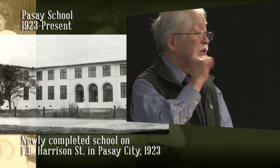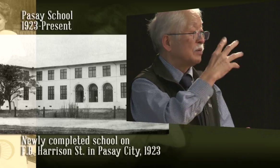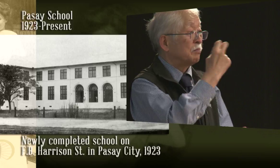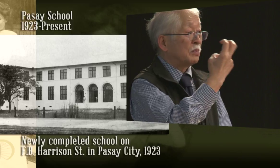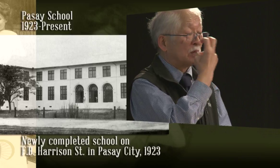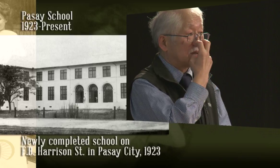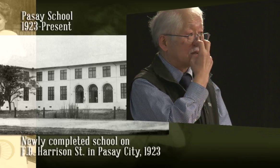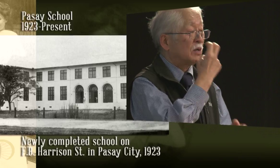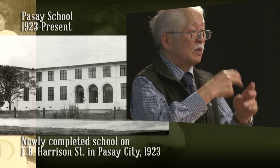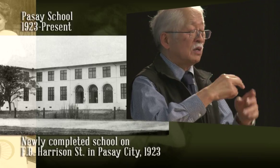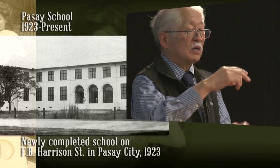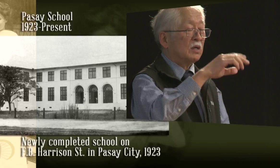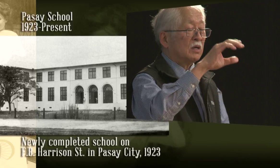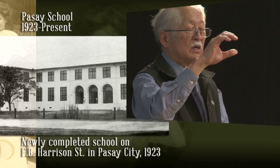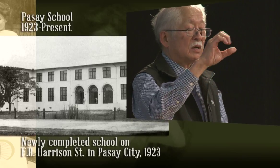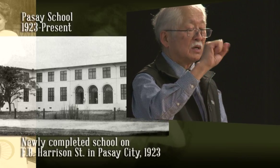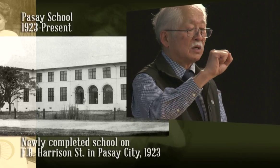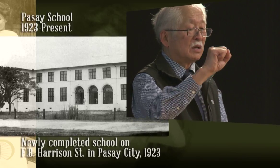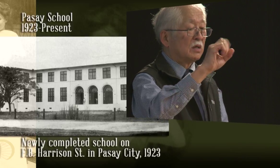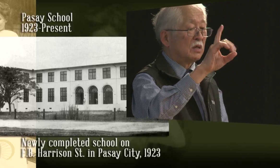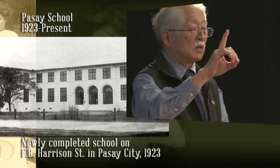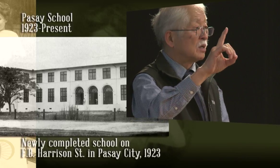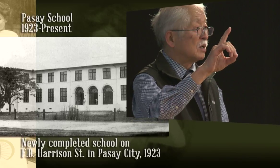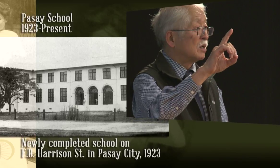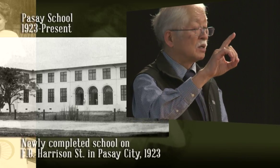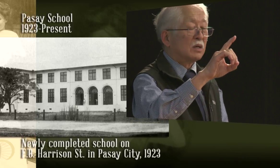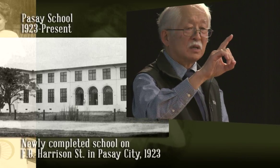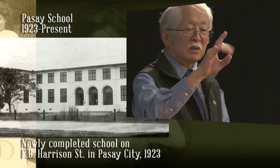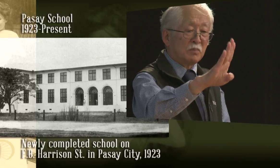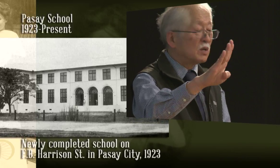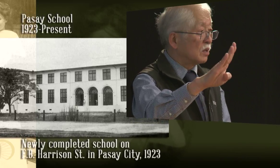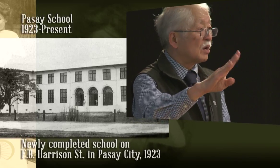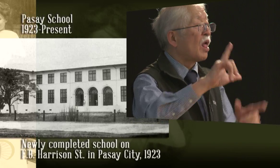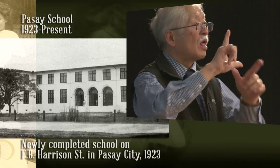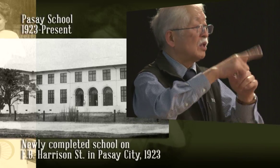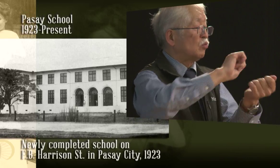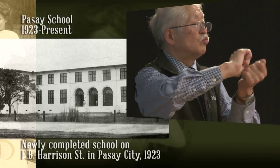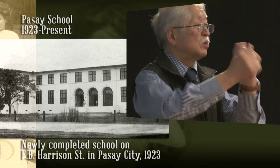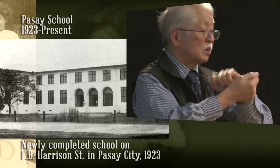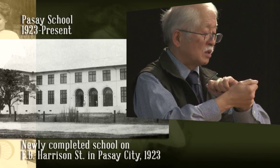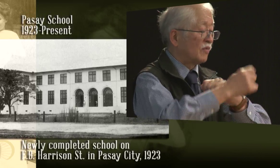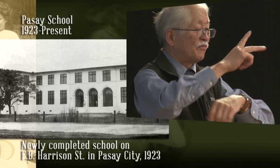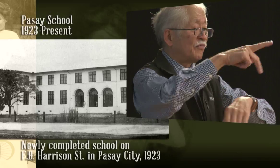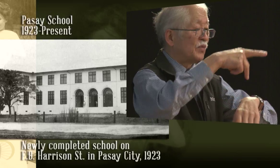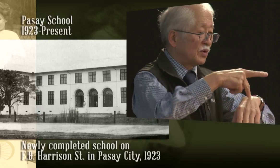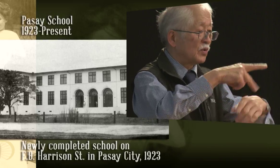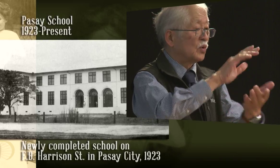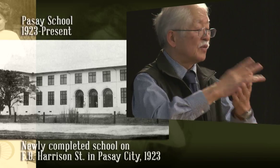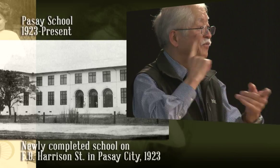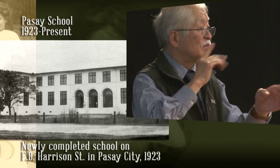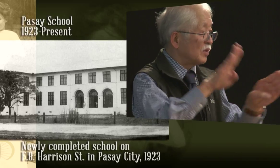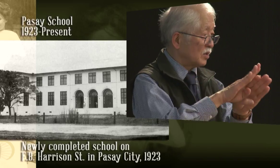School for the Deaf and Blind, S.D.B., and then later was changed